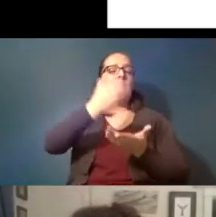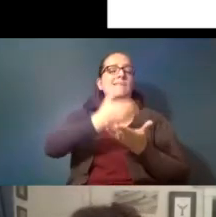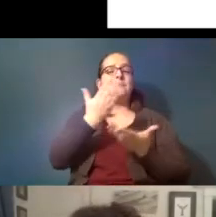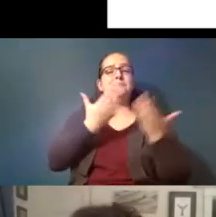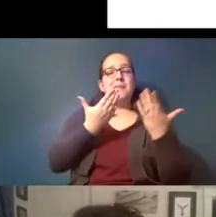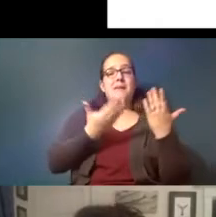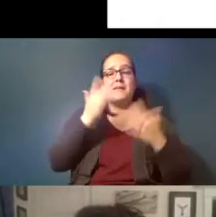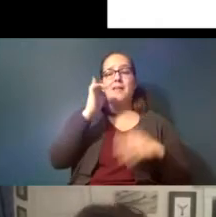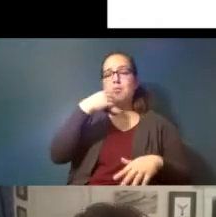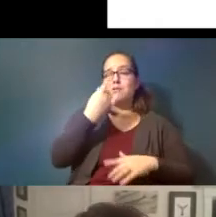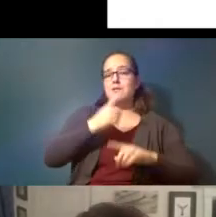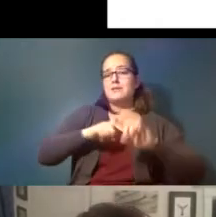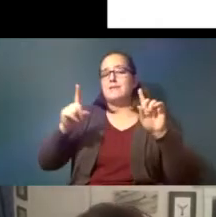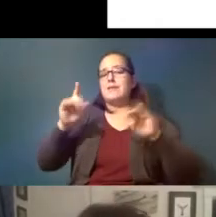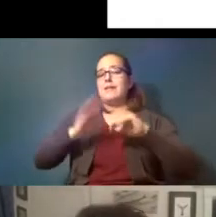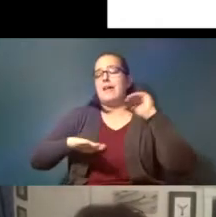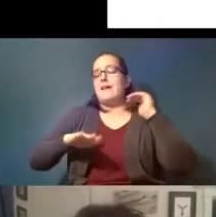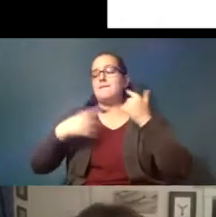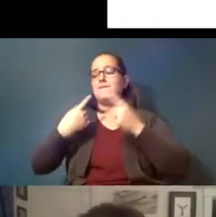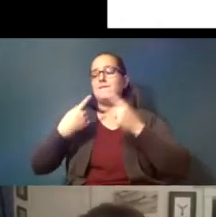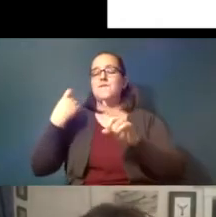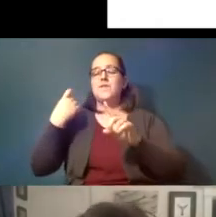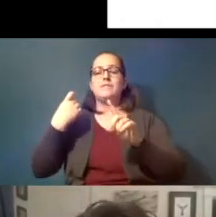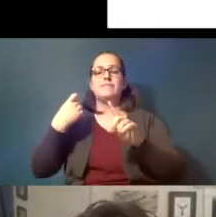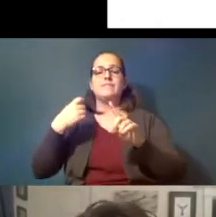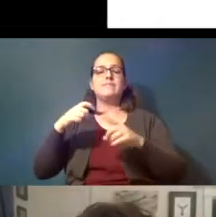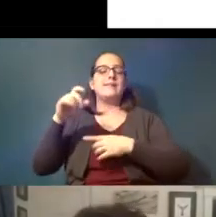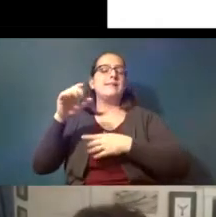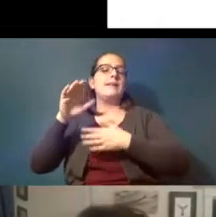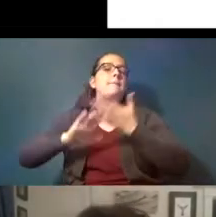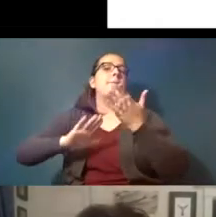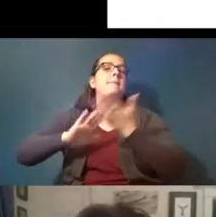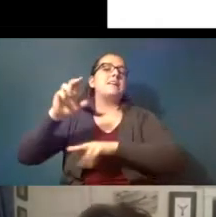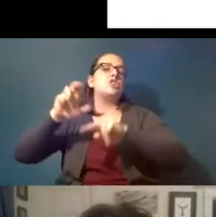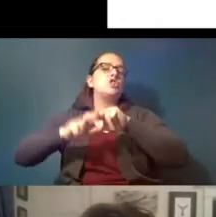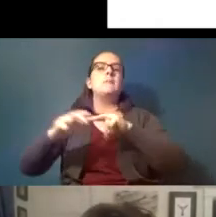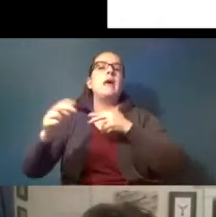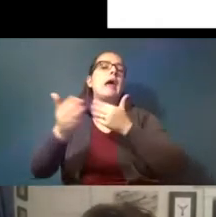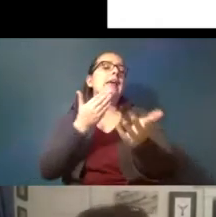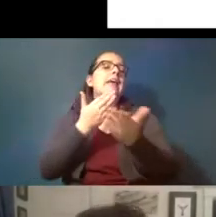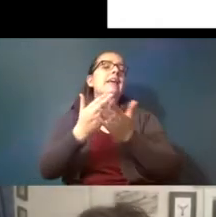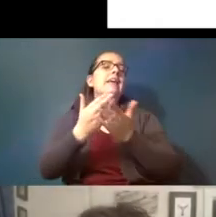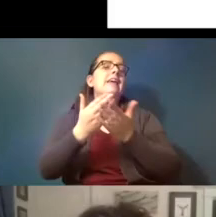than a plastic fragment from a beach chair even if they're made out of the same type of plastic